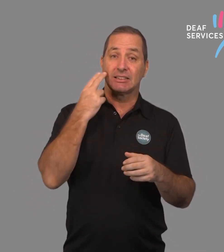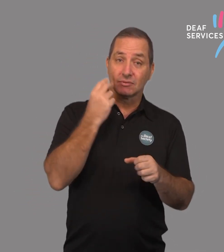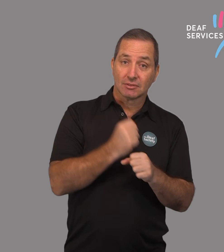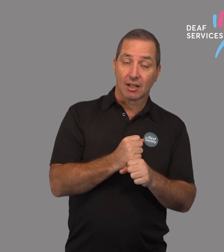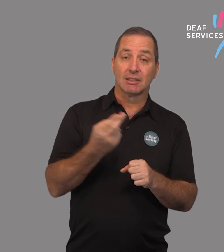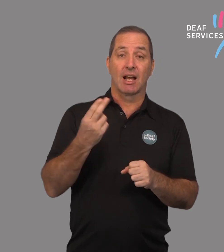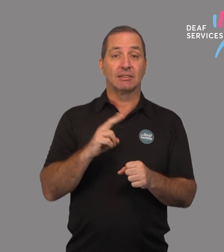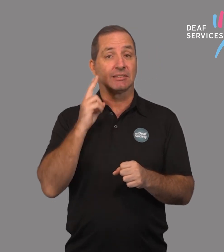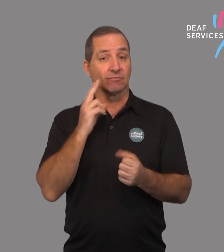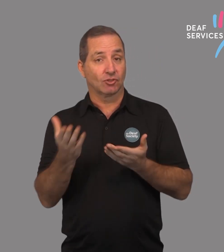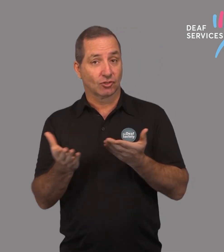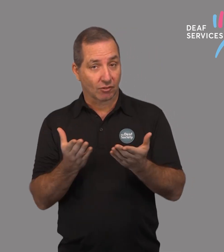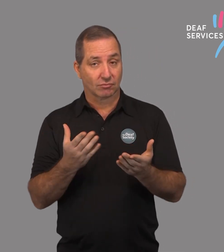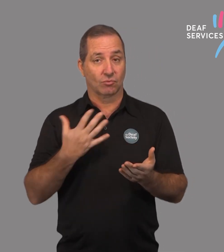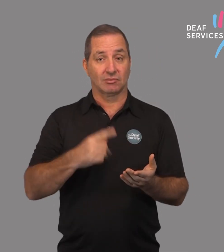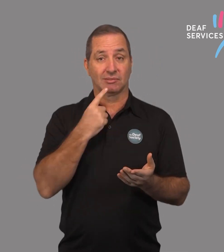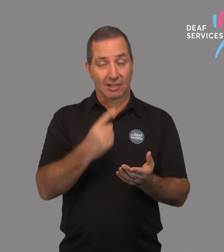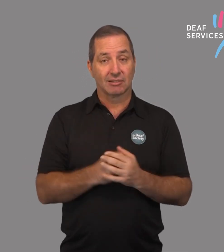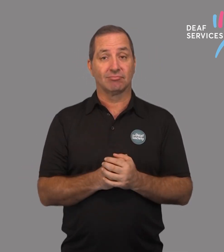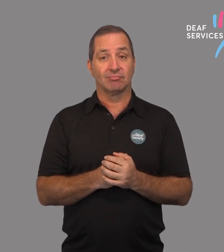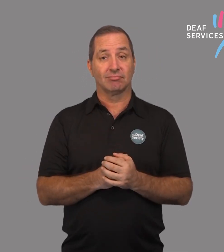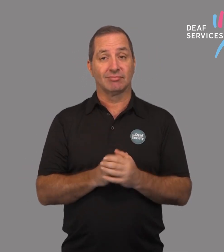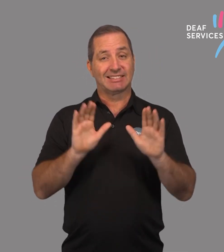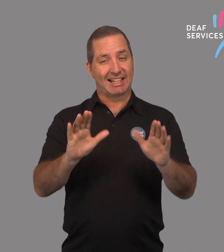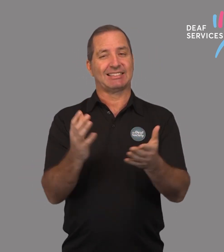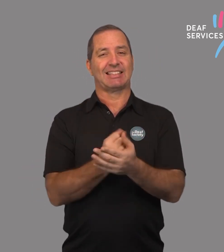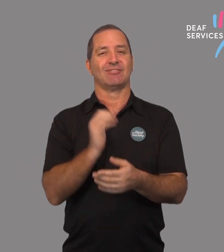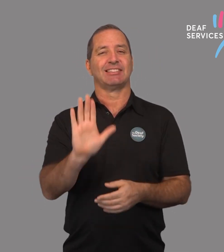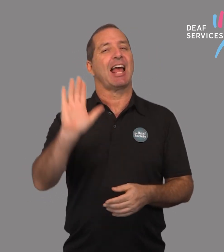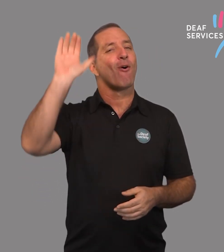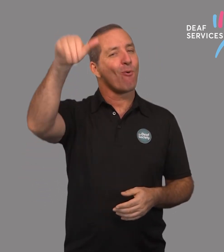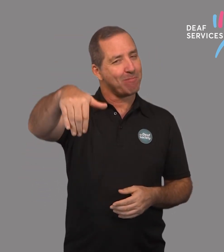From all of us at Deaf Services and The Deaf Society, stay safe, stay home!